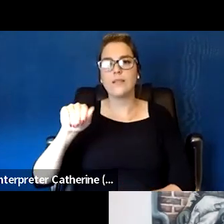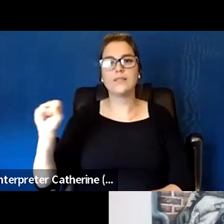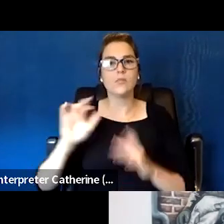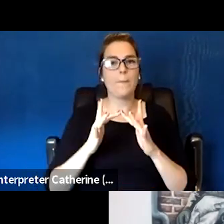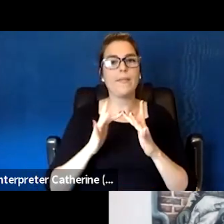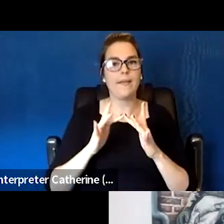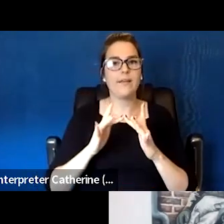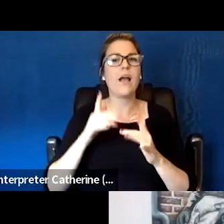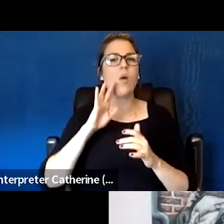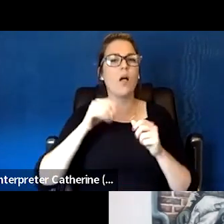I think it'll work that way, yes.